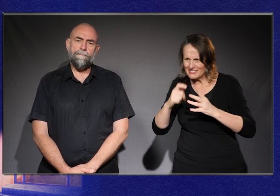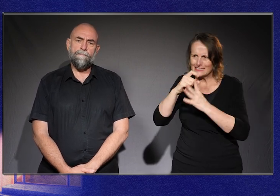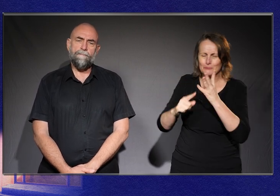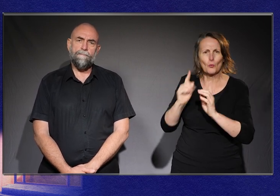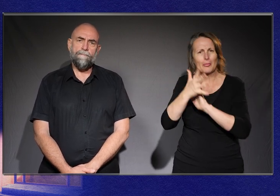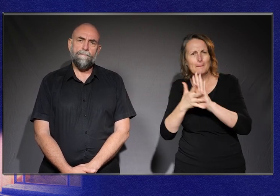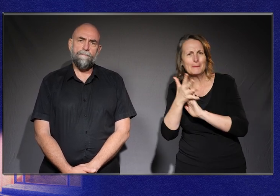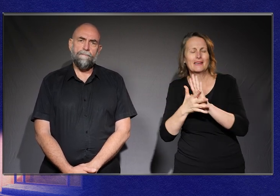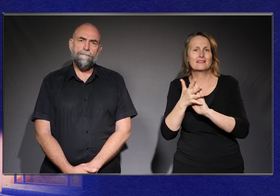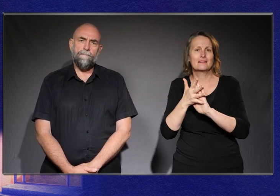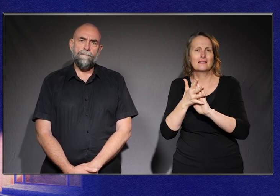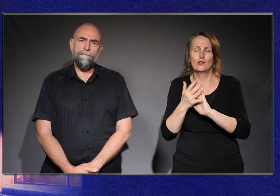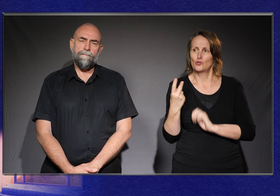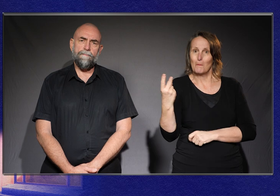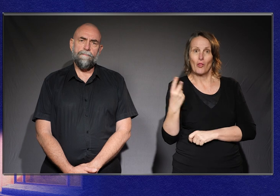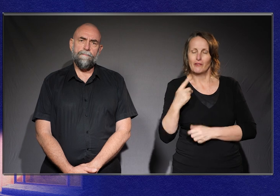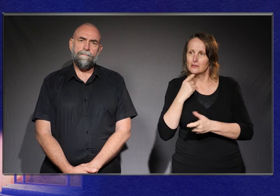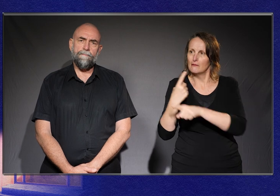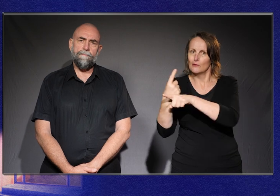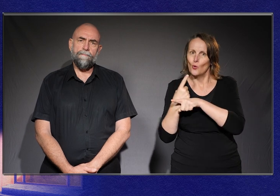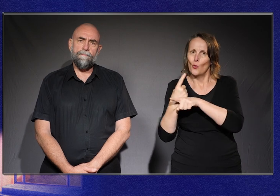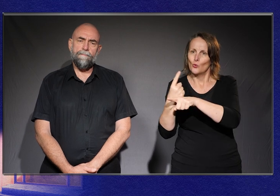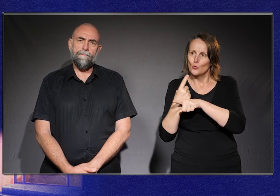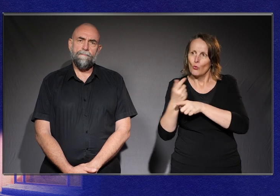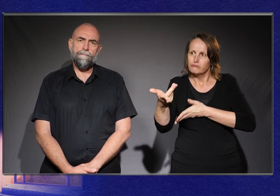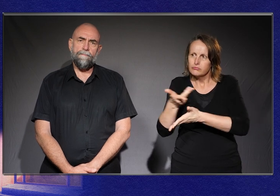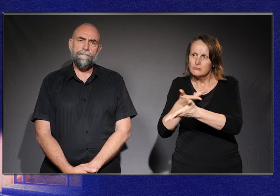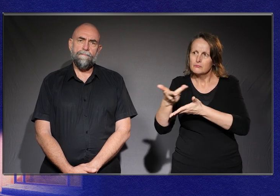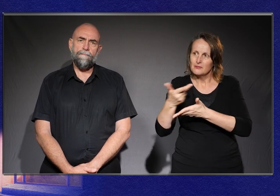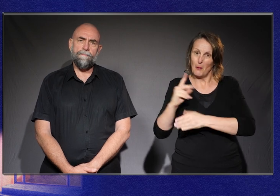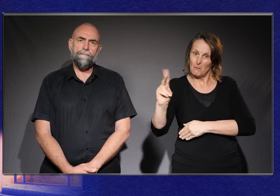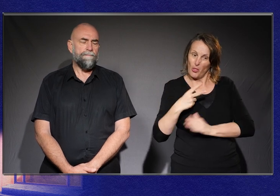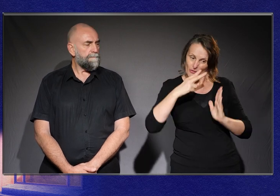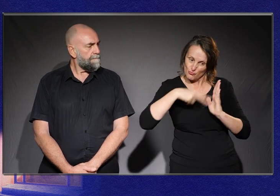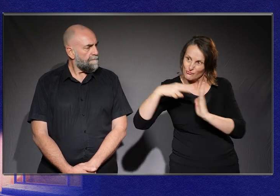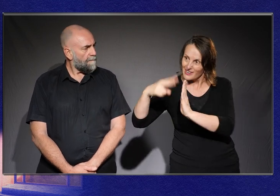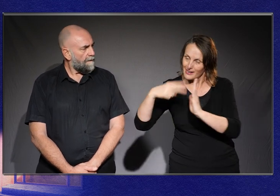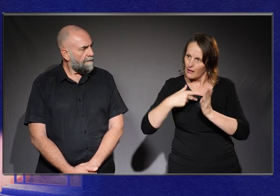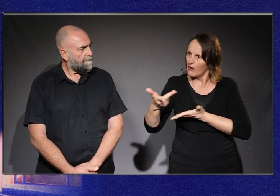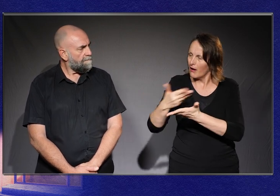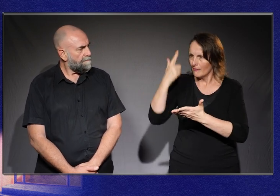And having somebody I could talk to and read books with and discuss ideas with and feel